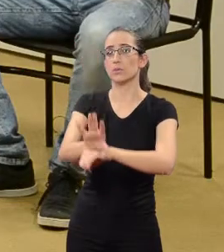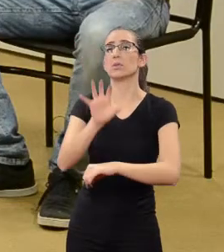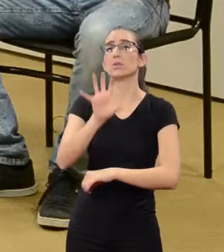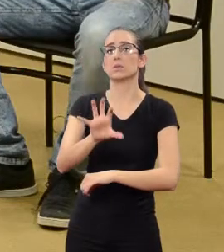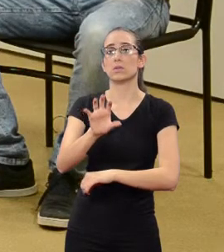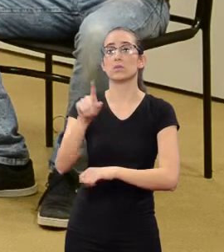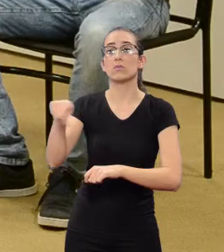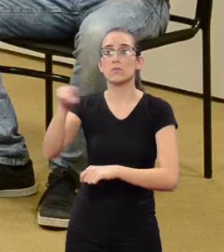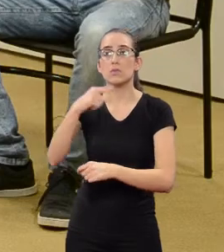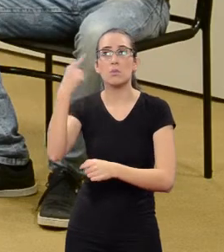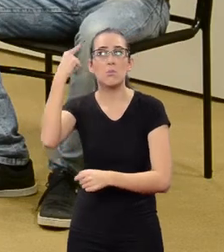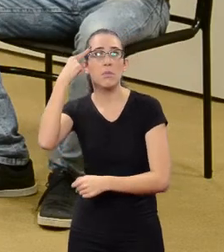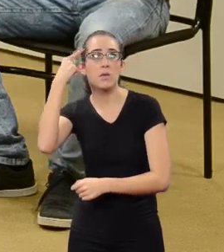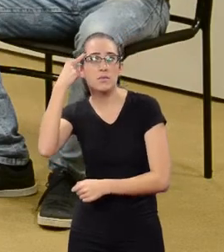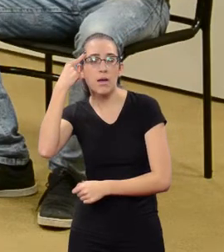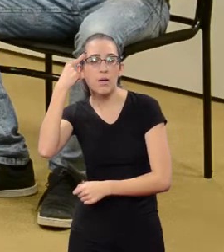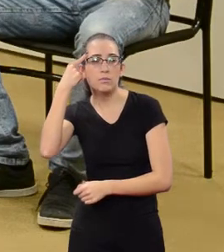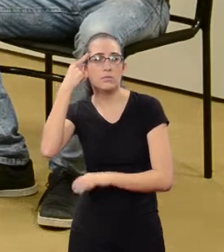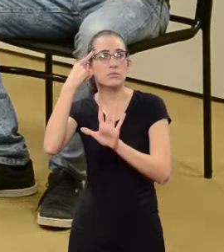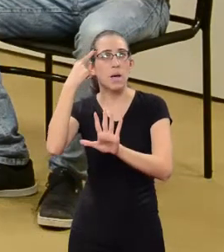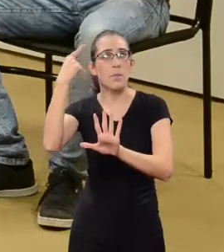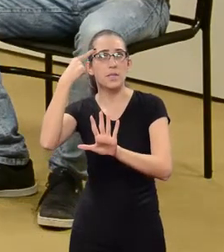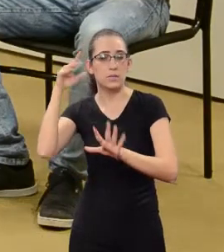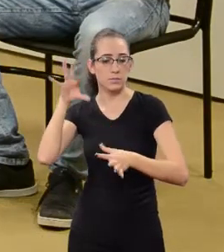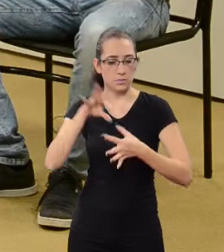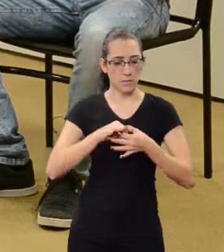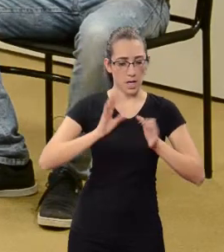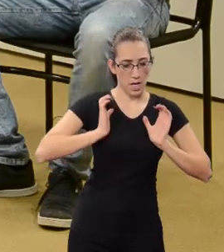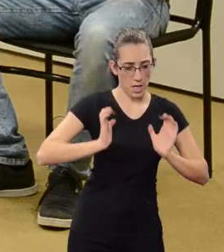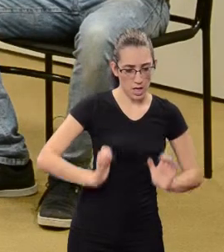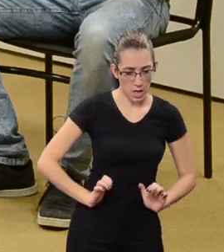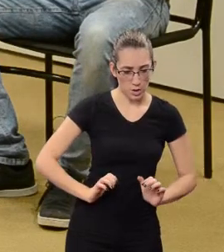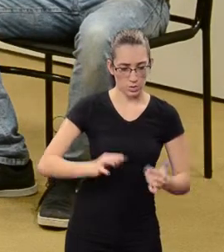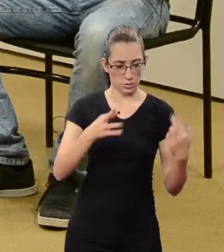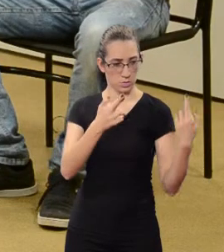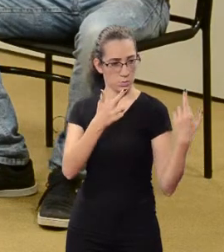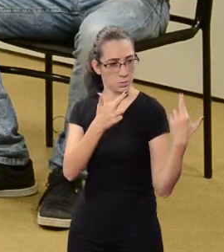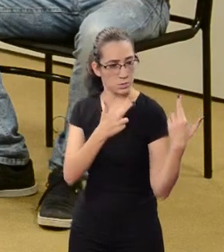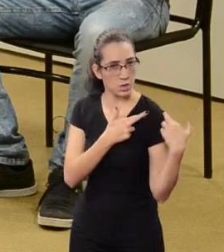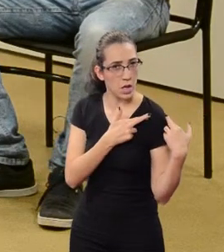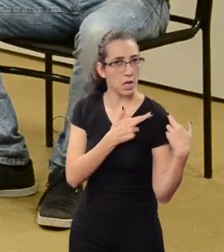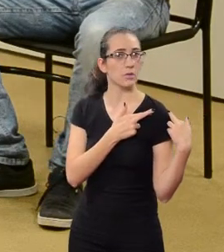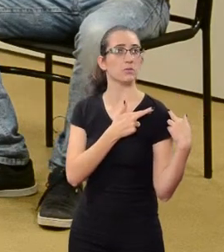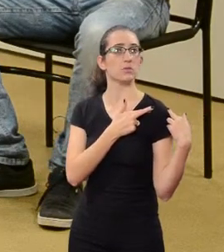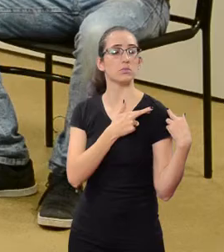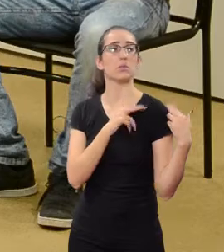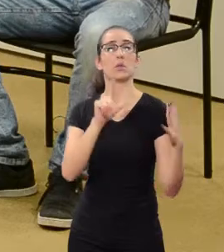The exercise of thinking. But the ethical and responsible thinking